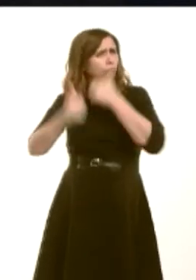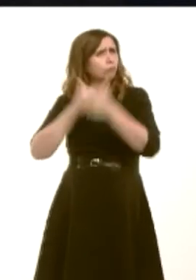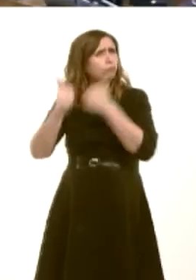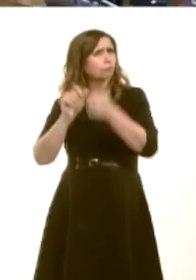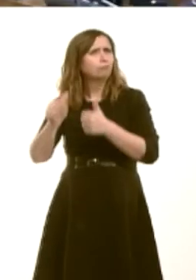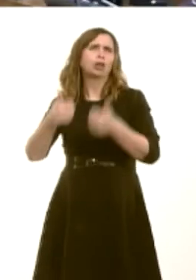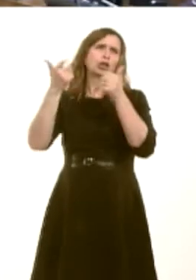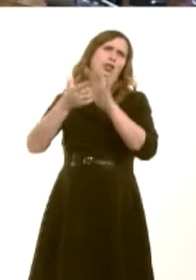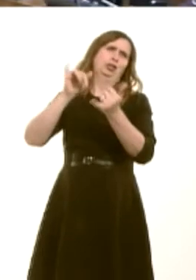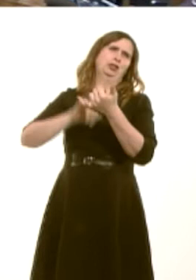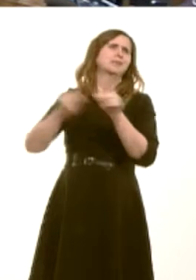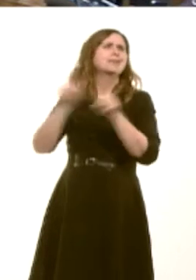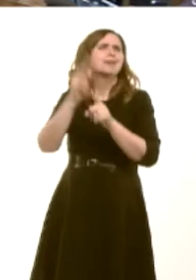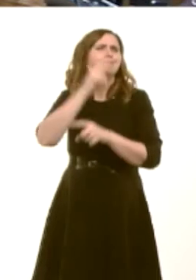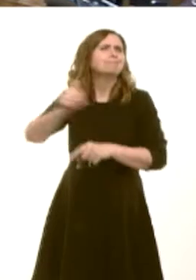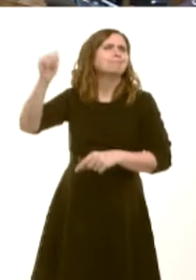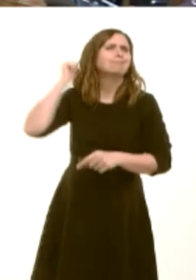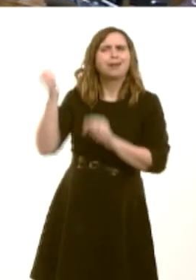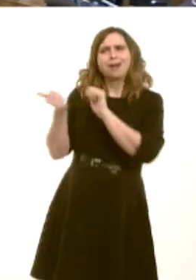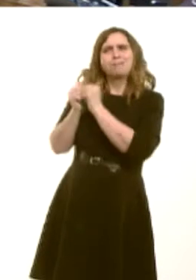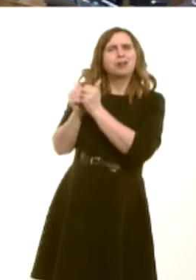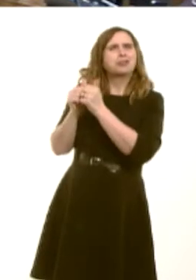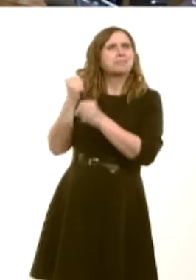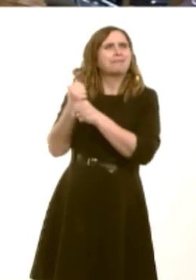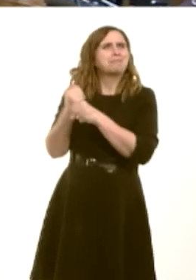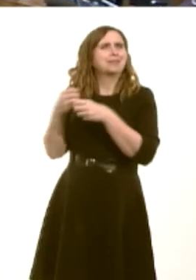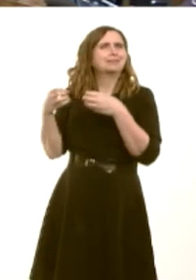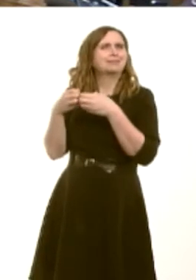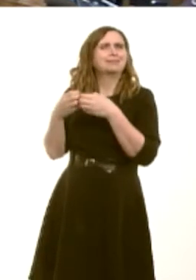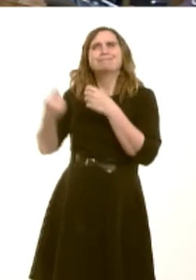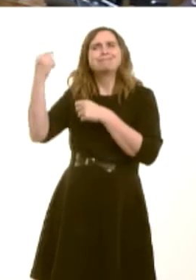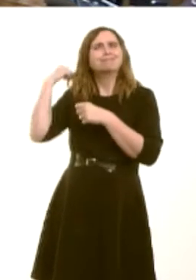of the partnership Government and was spearheaded very much in that early time by my colleague